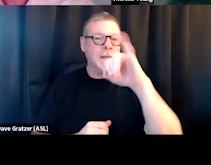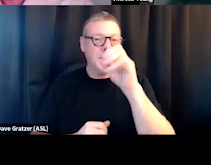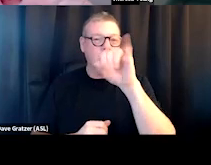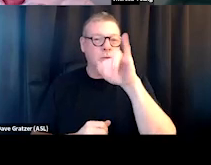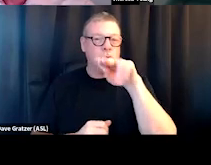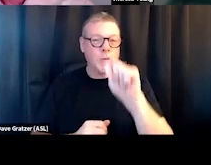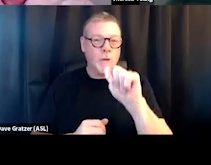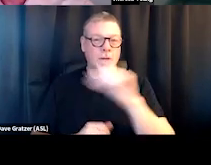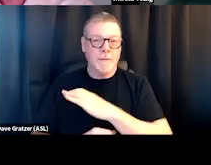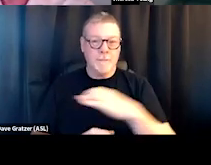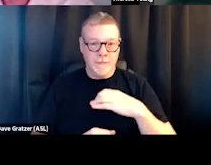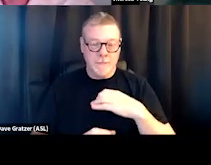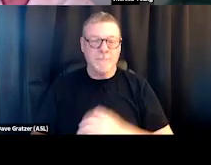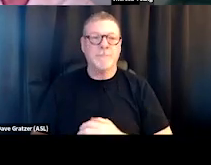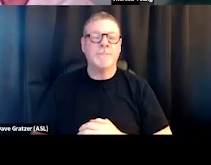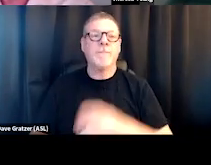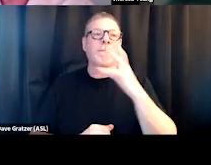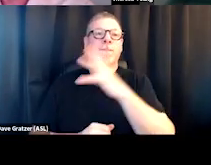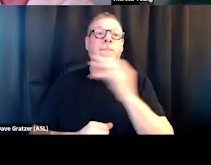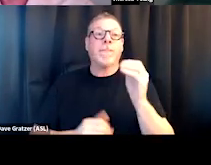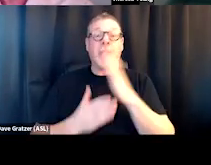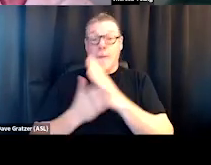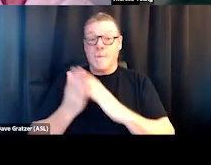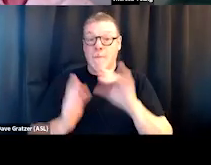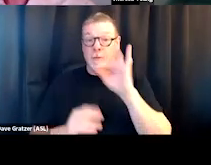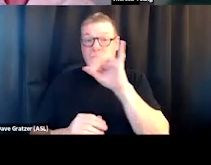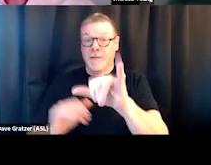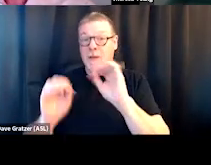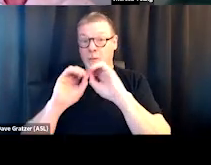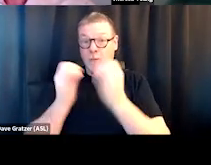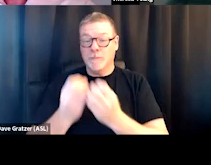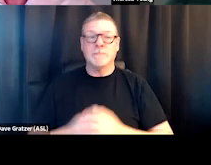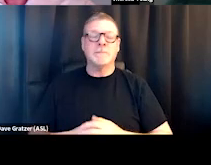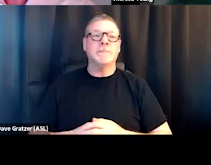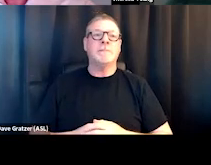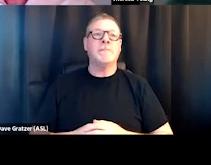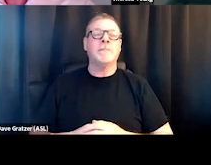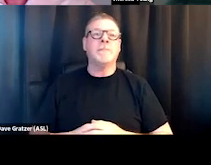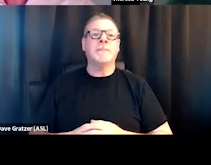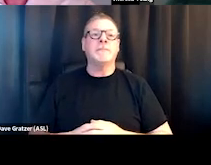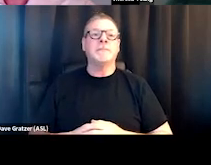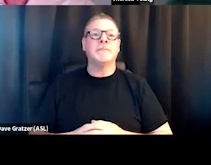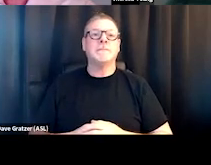as part of the Joint Commission, you know, organization. So, you know, the other thing